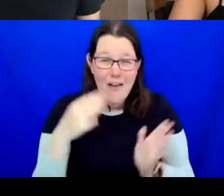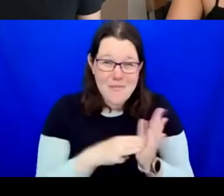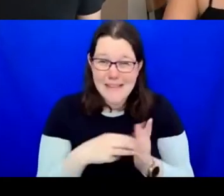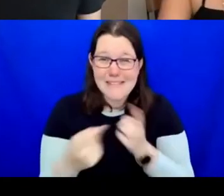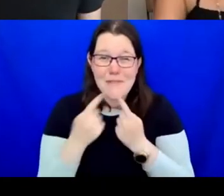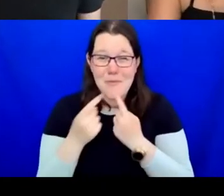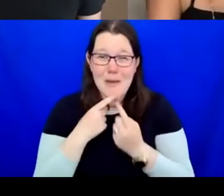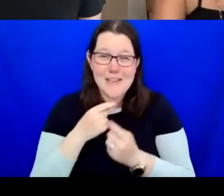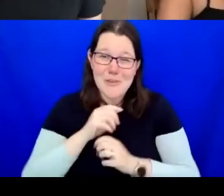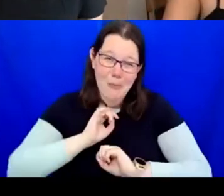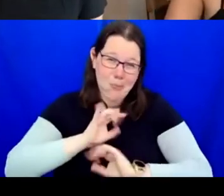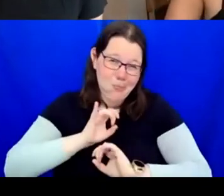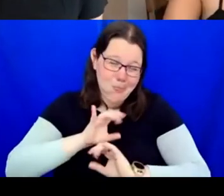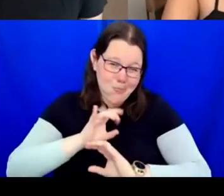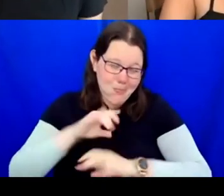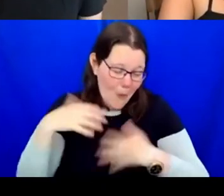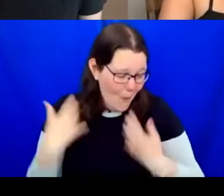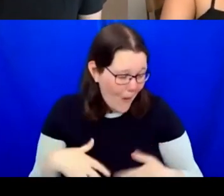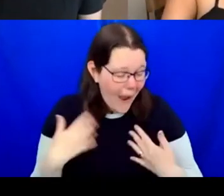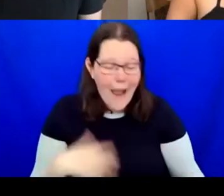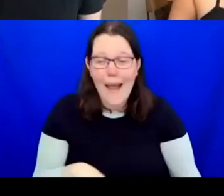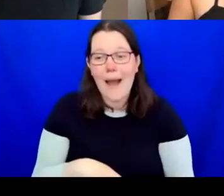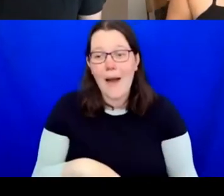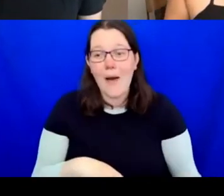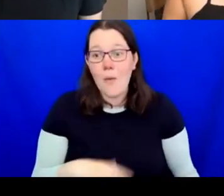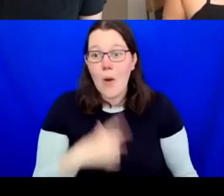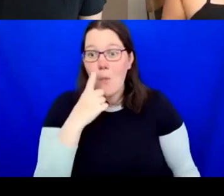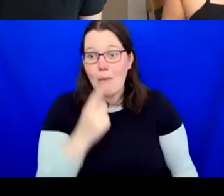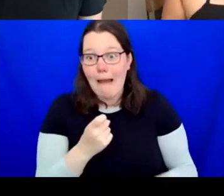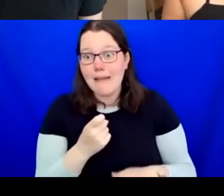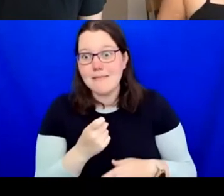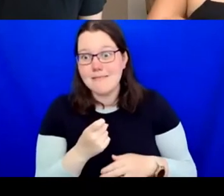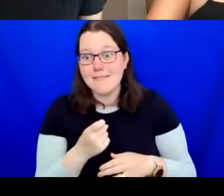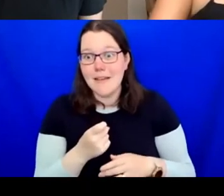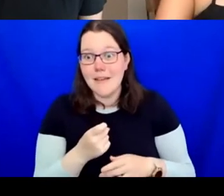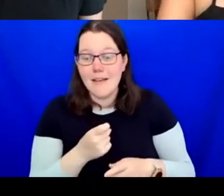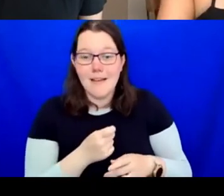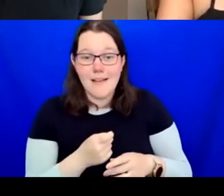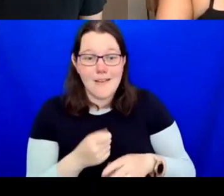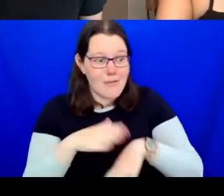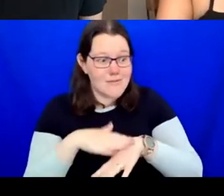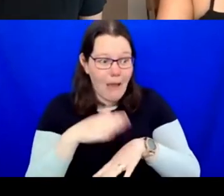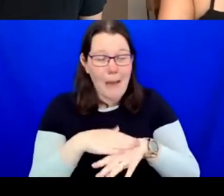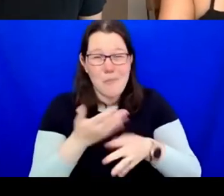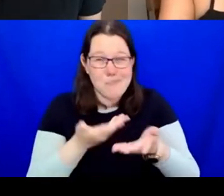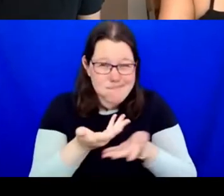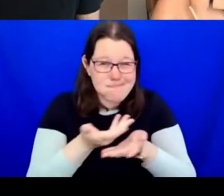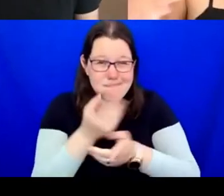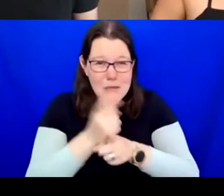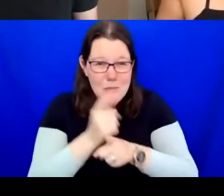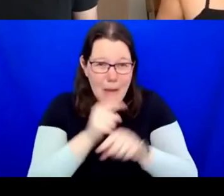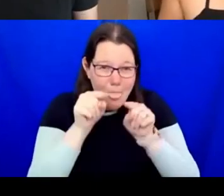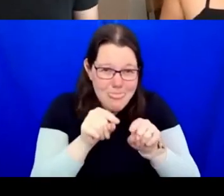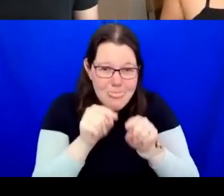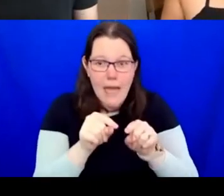We could spend ... yeah, we could spend a lot of time unpacking that density. But I think for me,